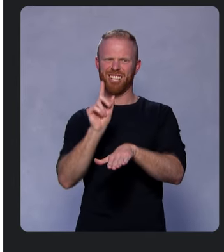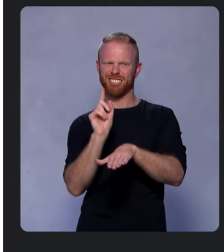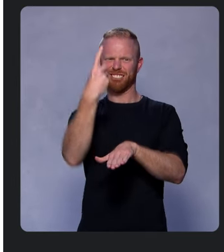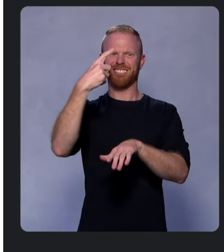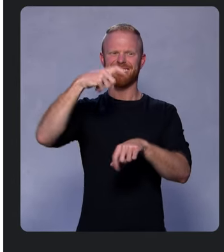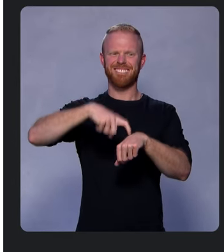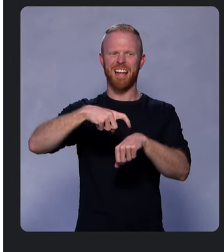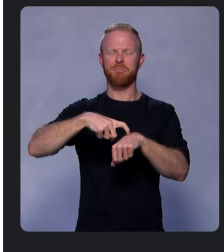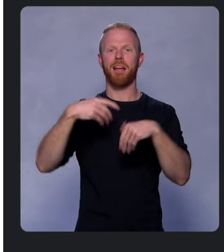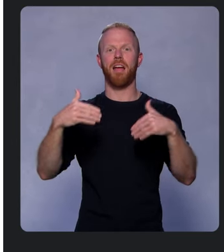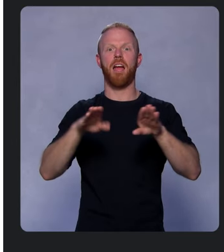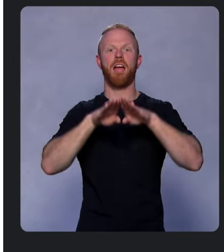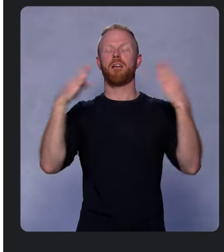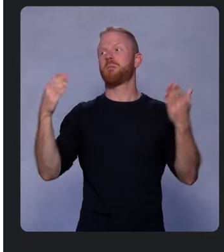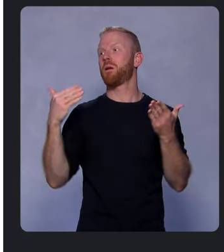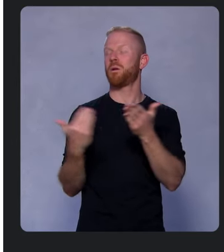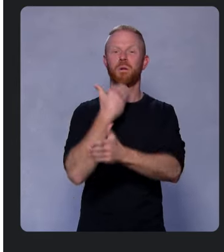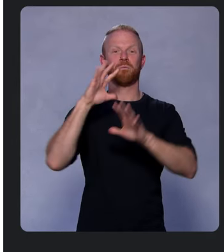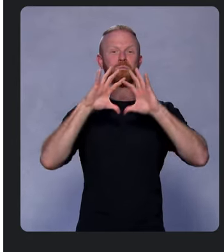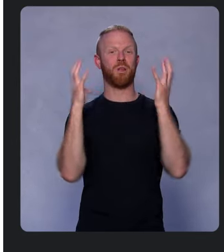opening a world of new possibilities.